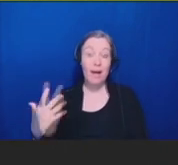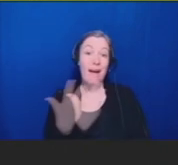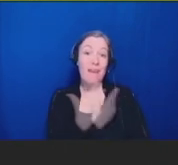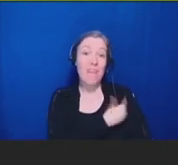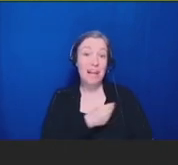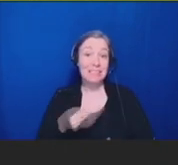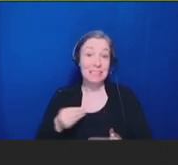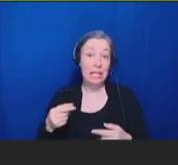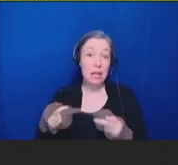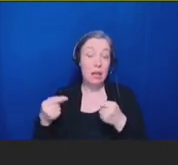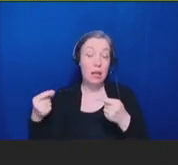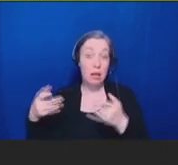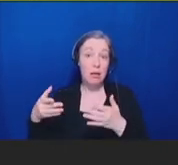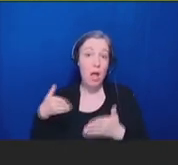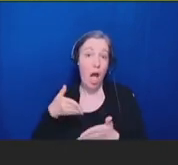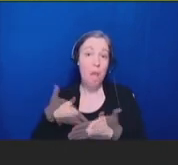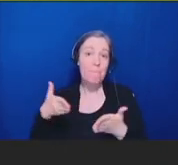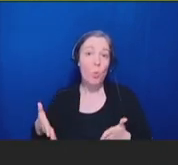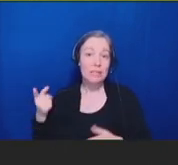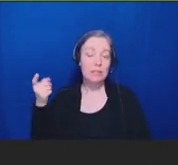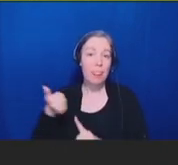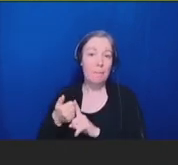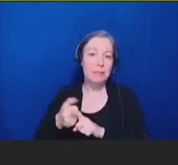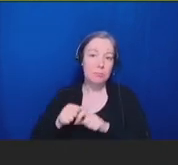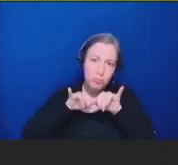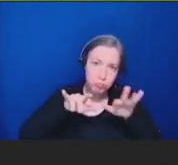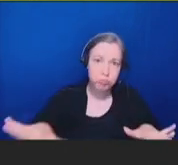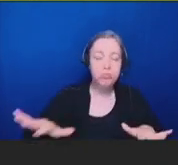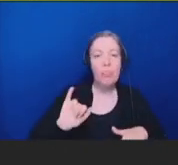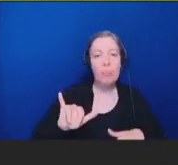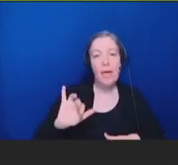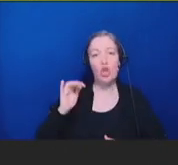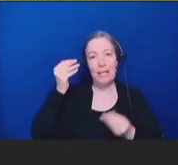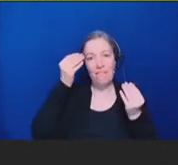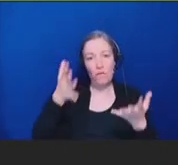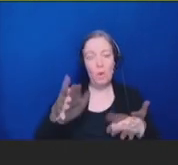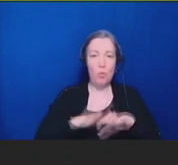of misinformation and disinformation across the internet.